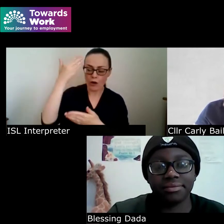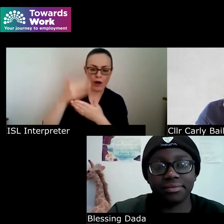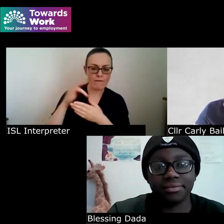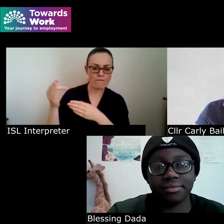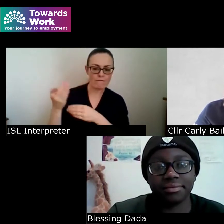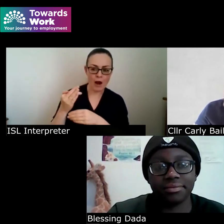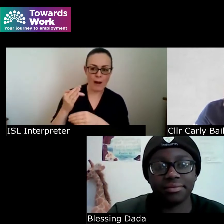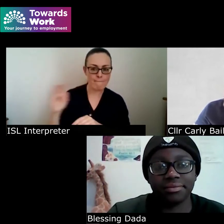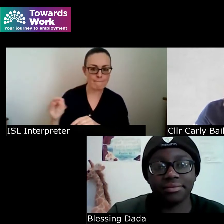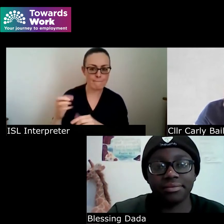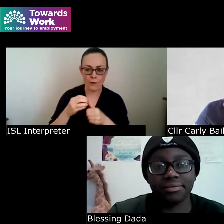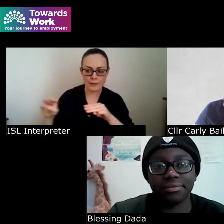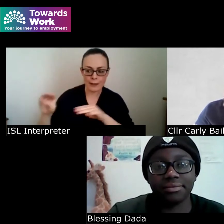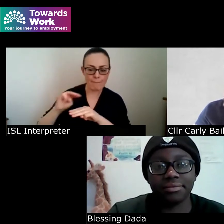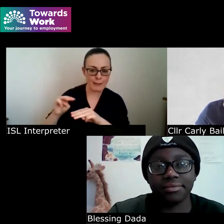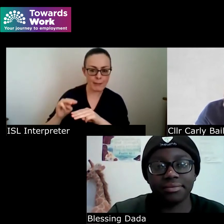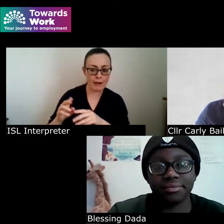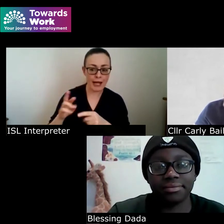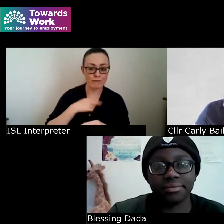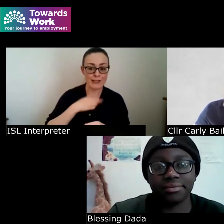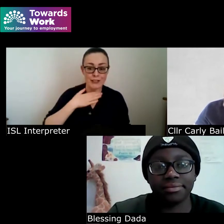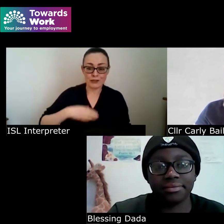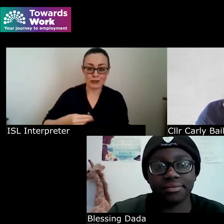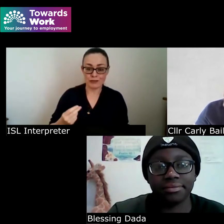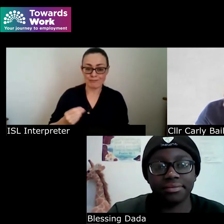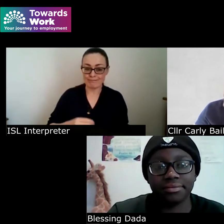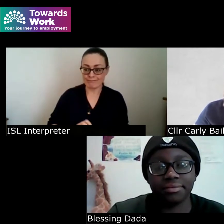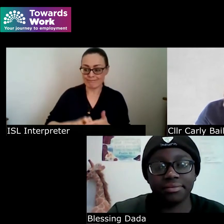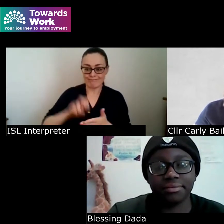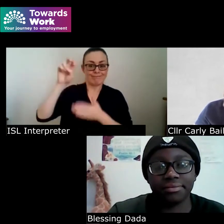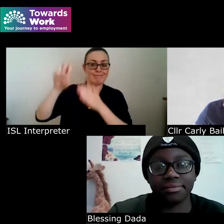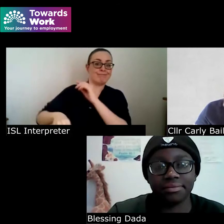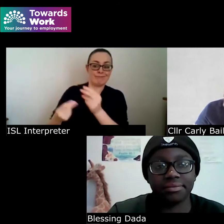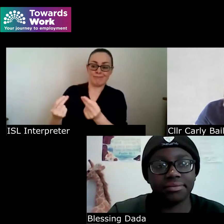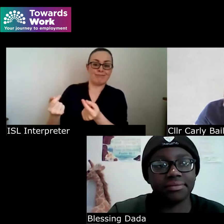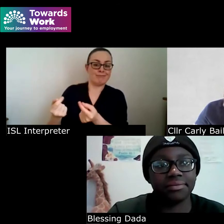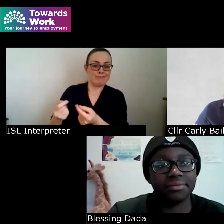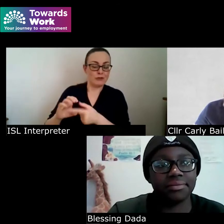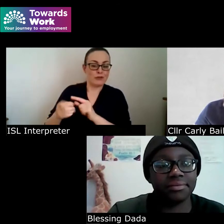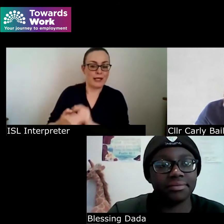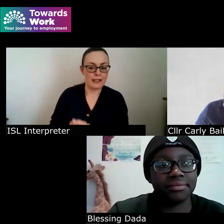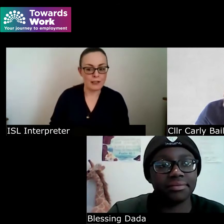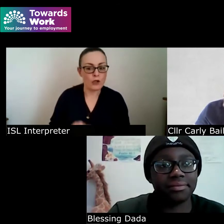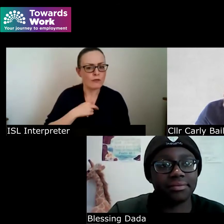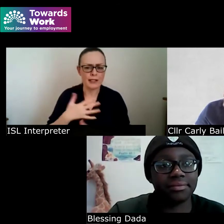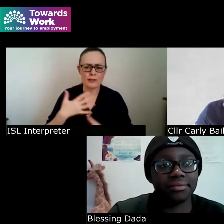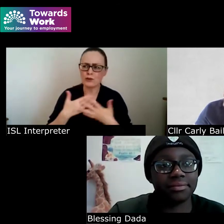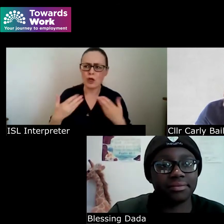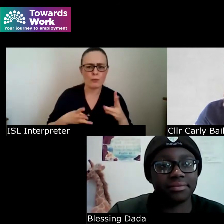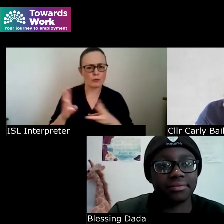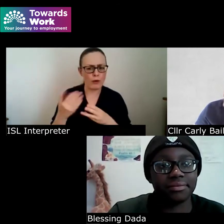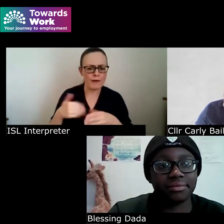in at the deep end really it's an enormous amount of work to be an entrepreneur and to drive what's